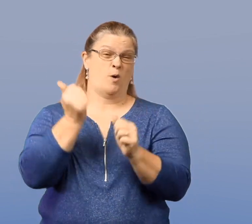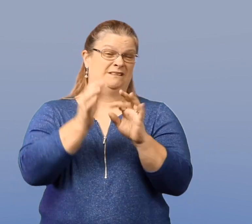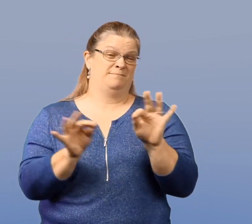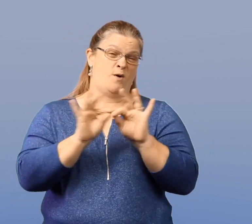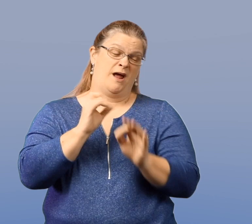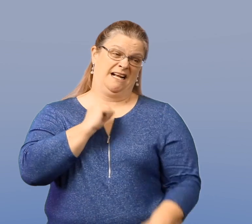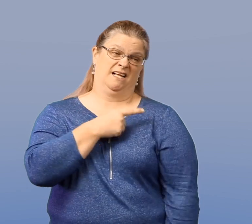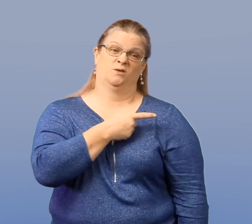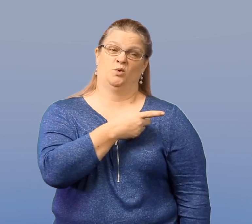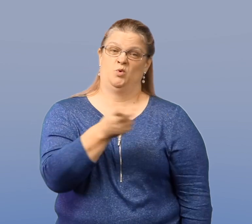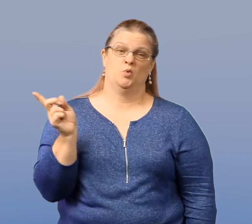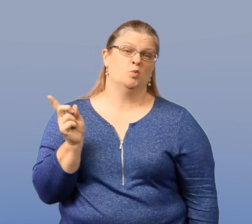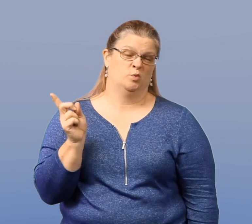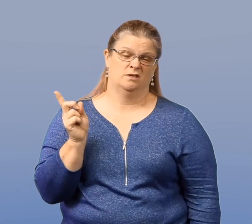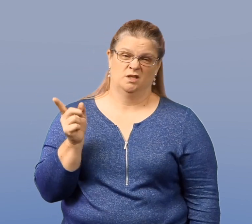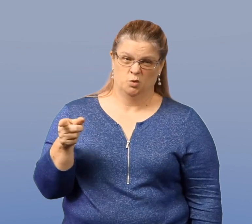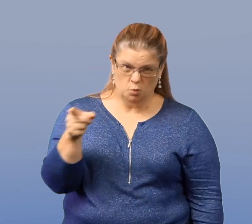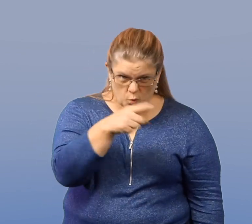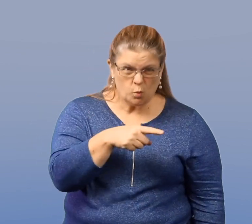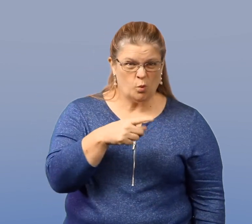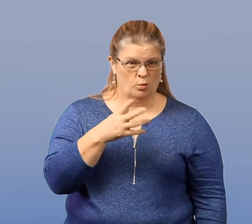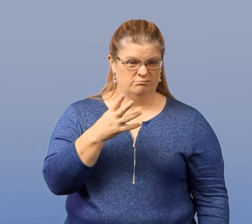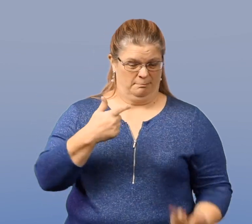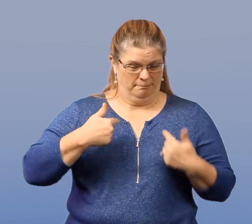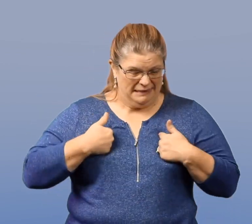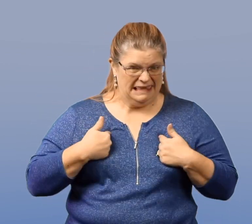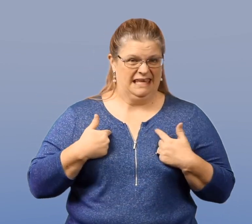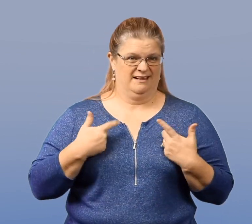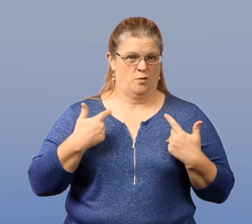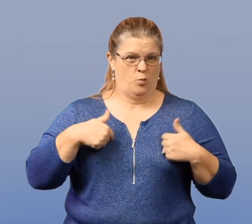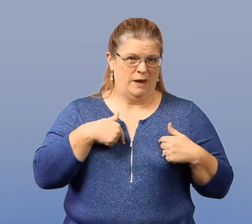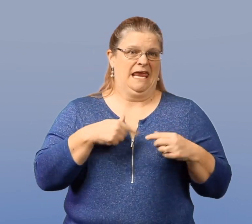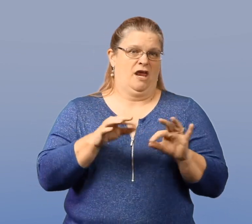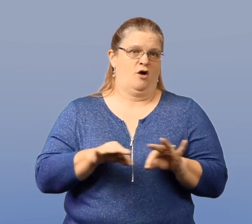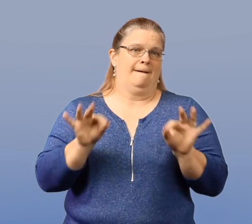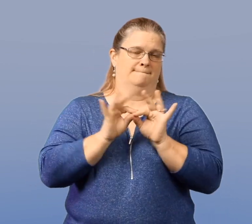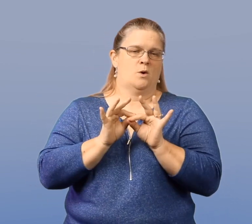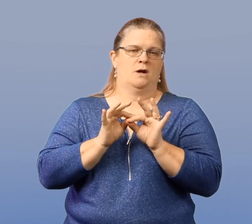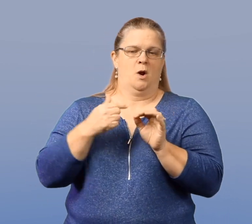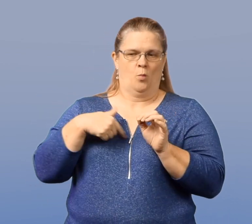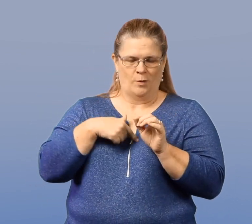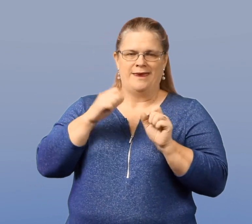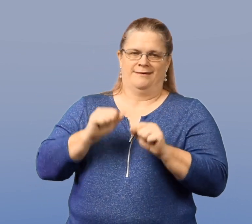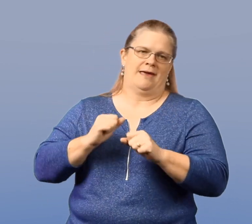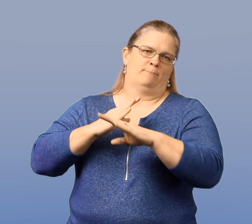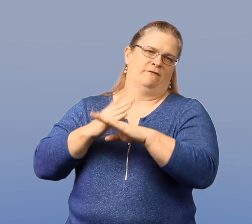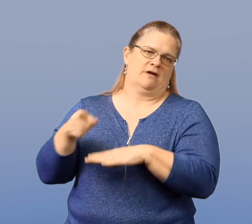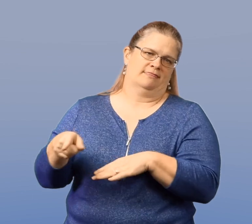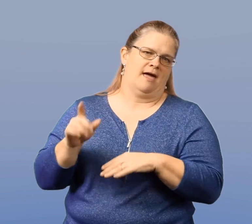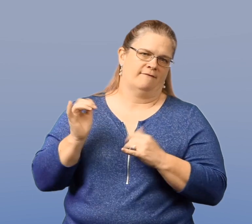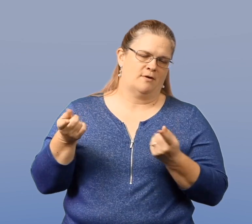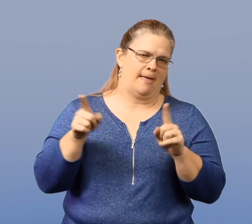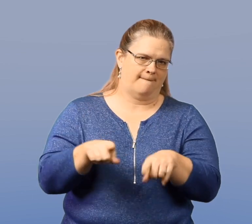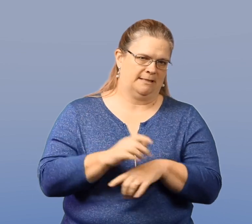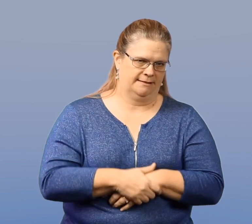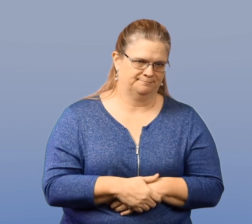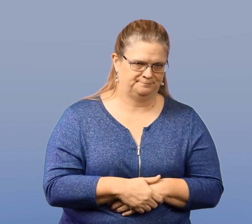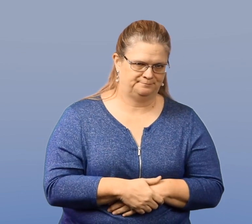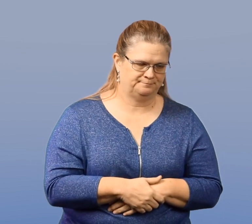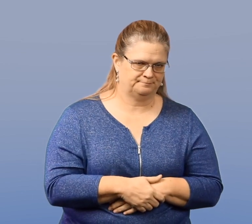Most importantly are you and me. We are important; we can prevent this from happening.